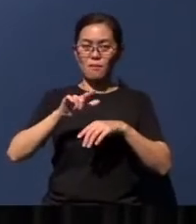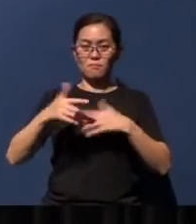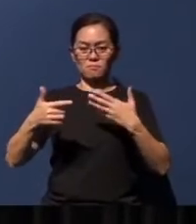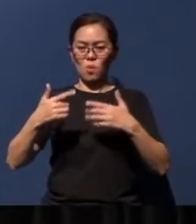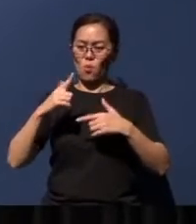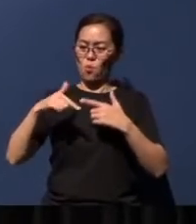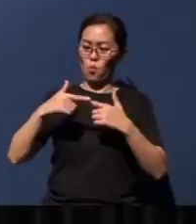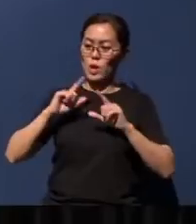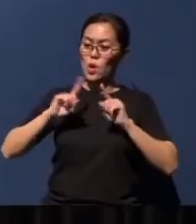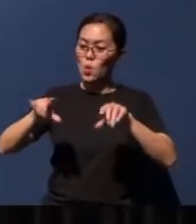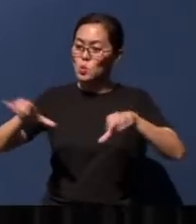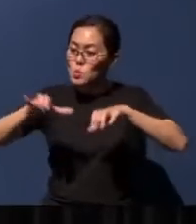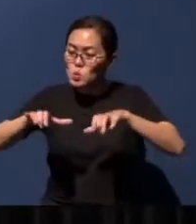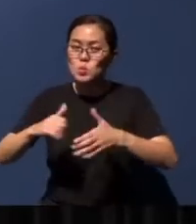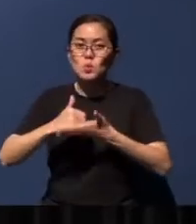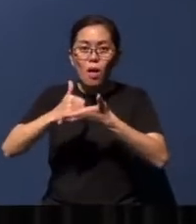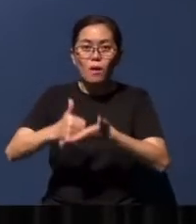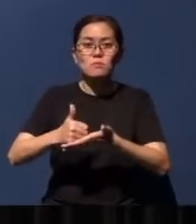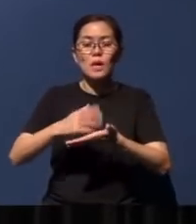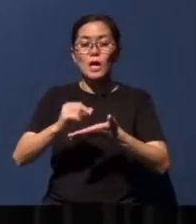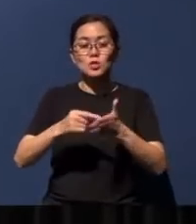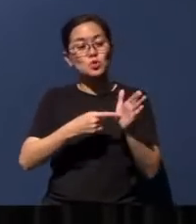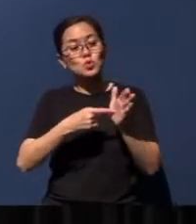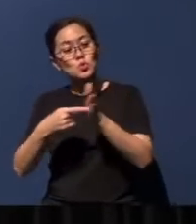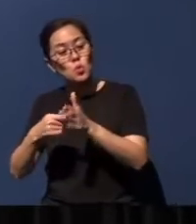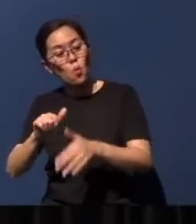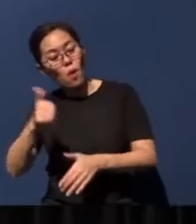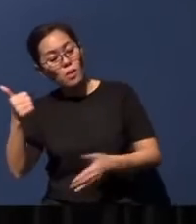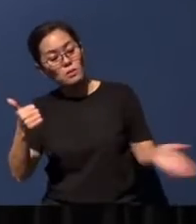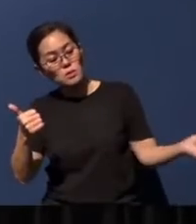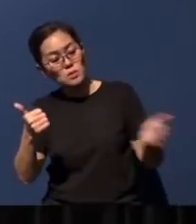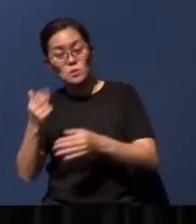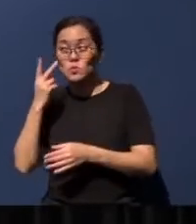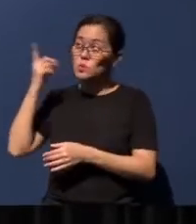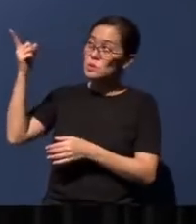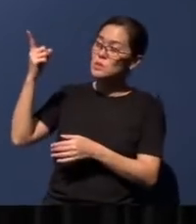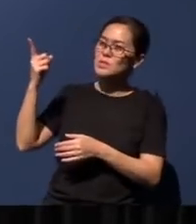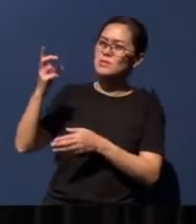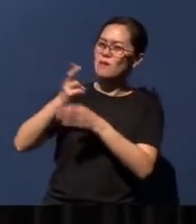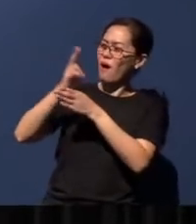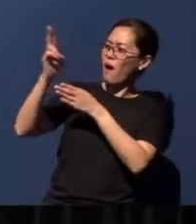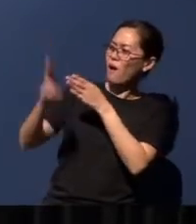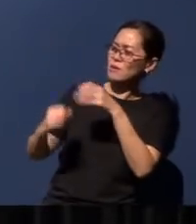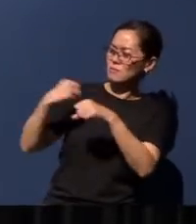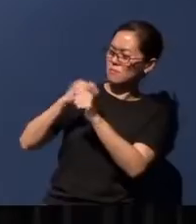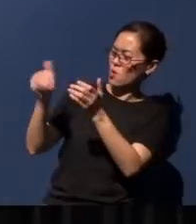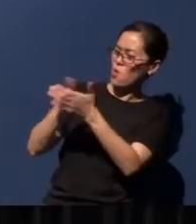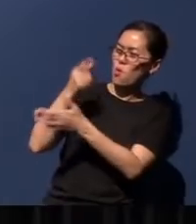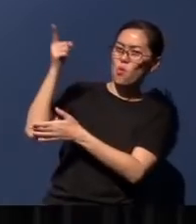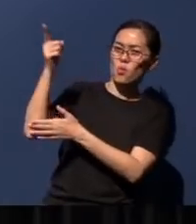and then point the way to the restoration, the ultimate restoration that is in Jesus Christ?